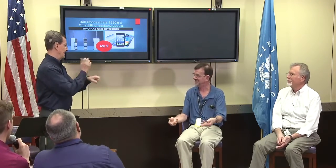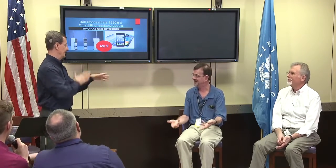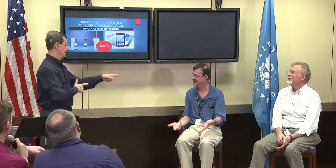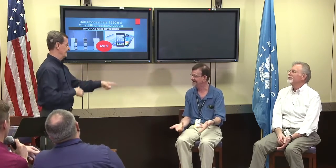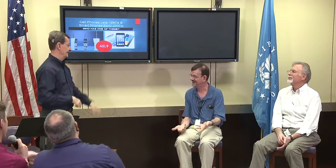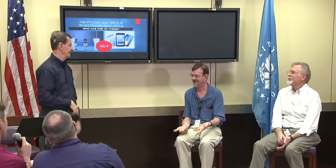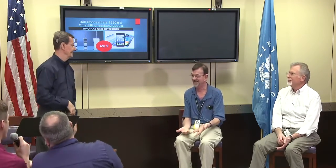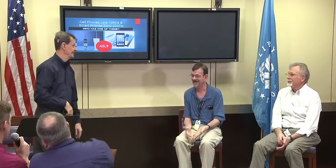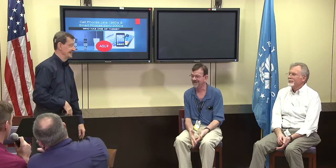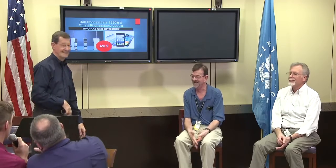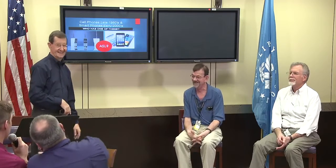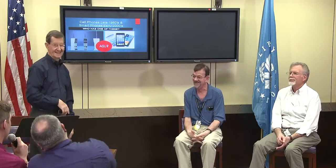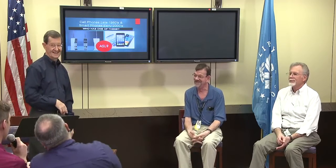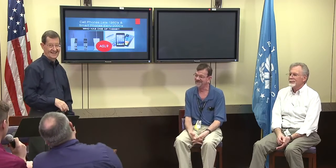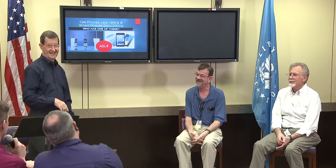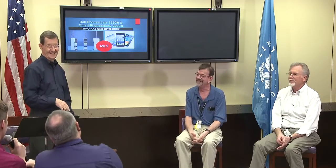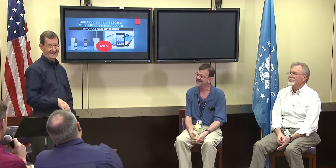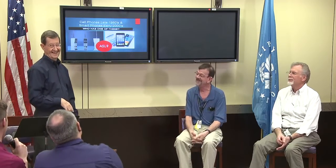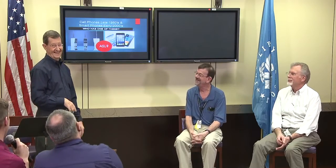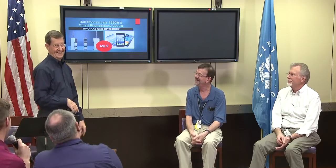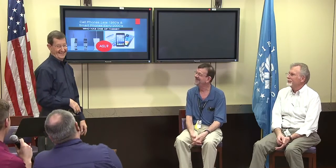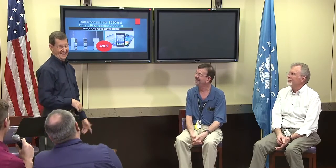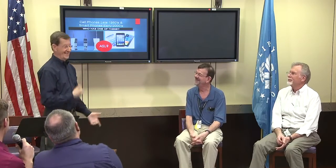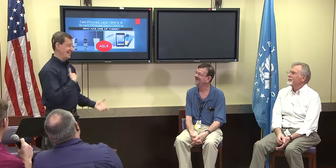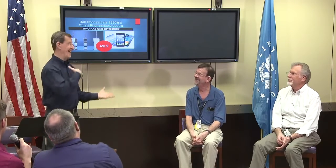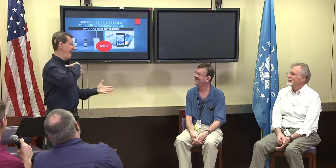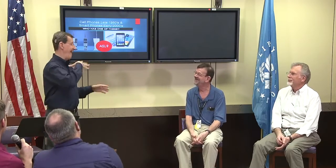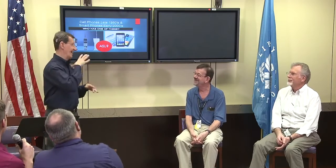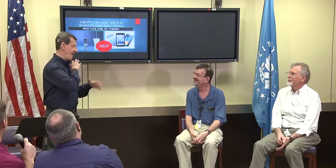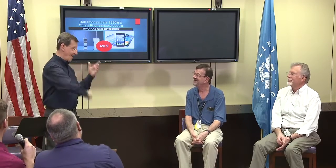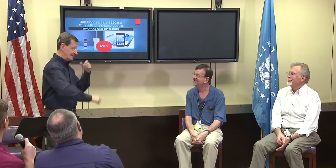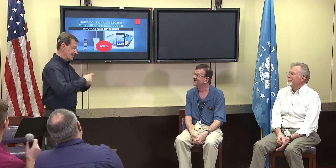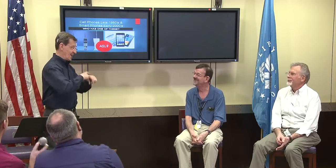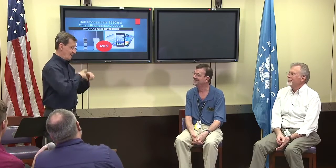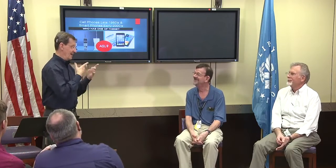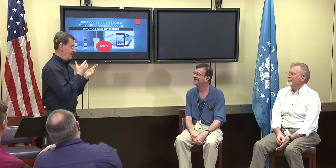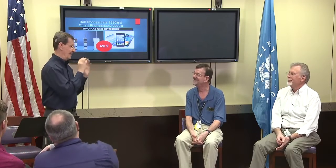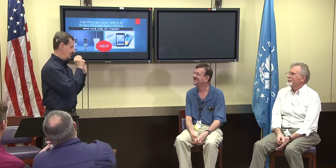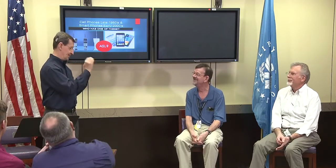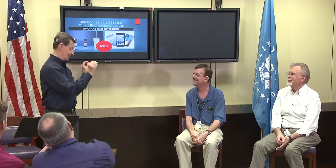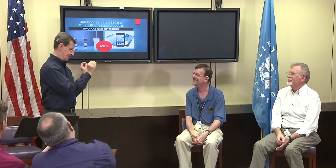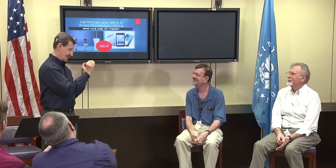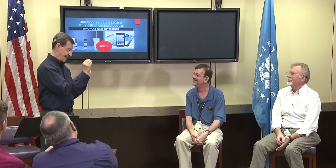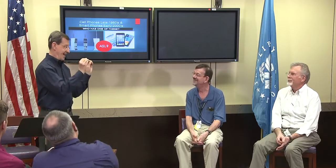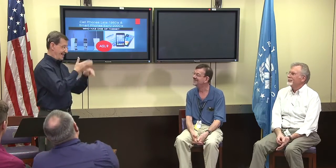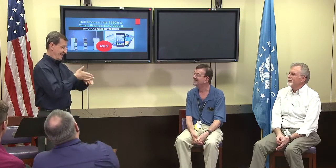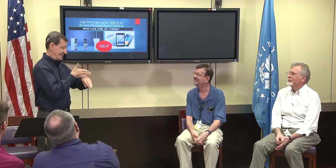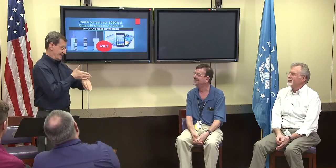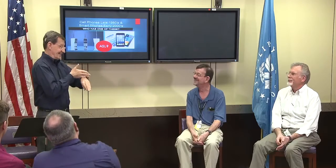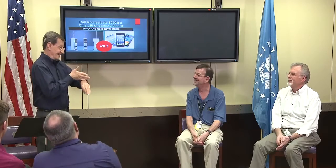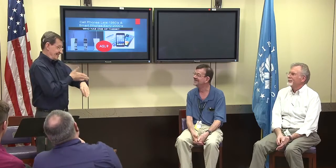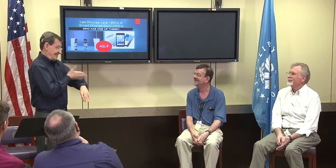because you're a newer employee, that's why. Alex Richey: I'm an old timer and I can remember the days